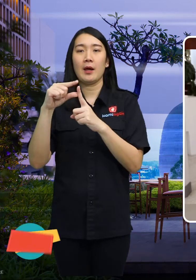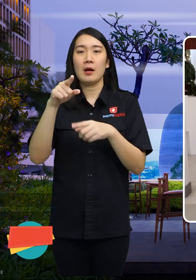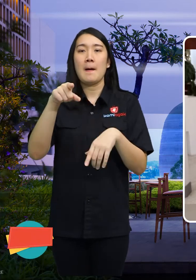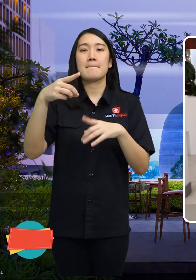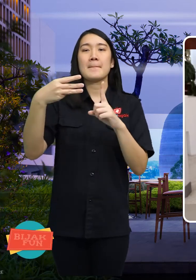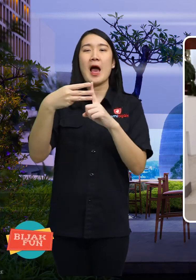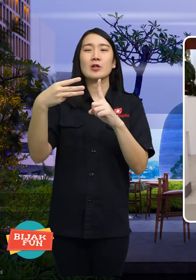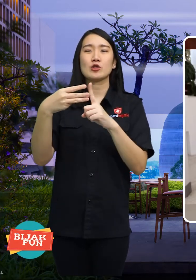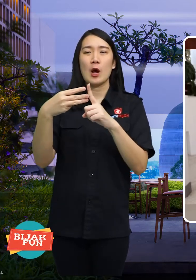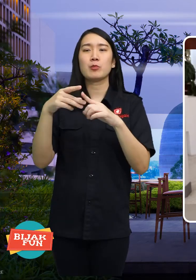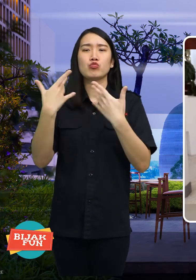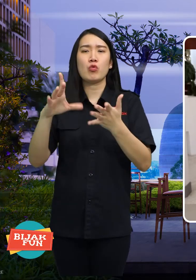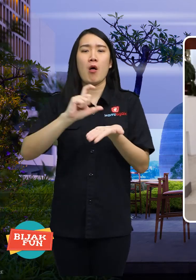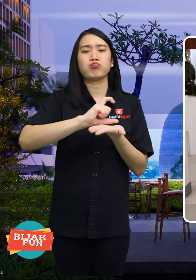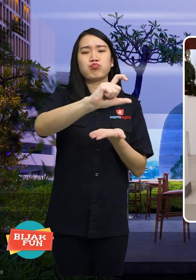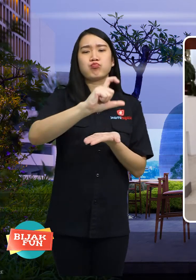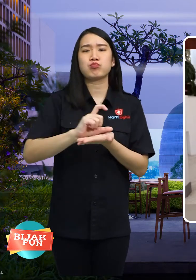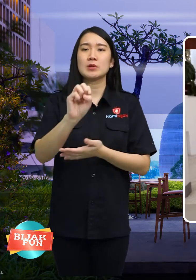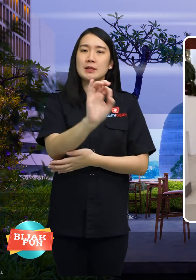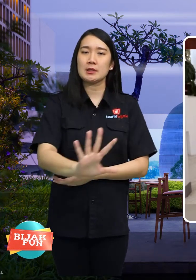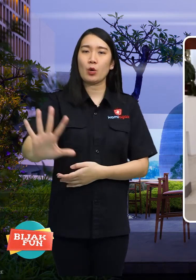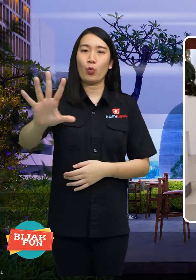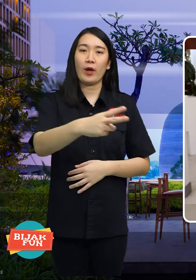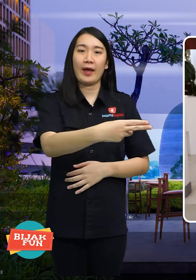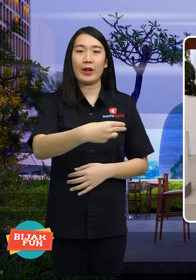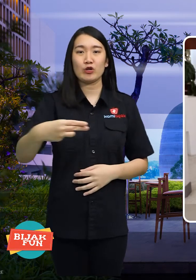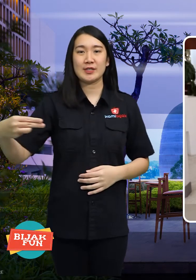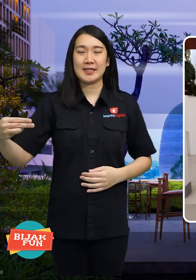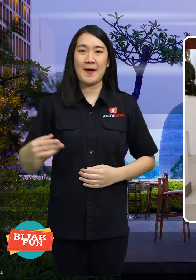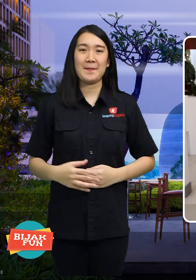which already has several branches barbershops throughout Indonesia.